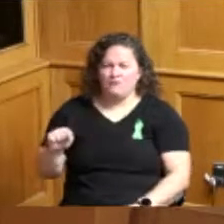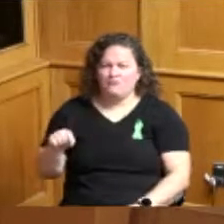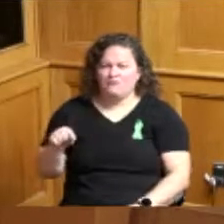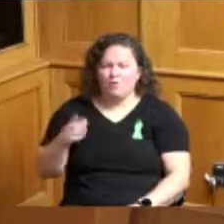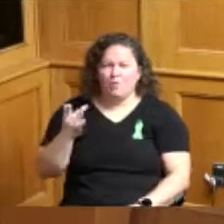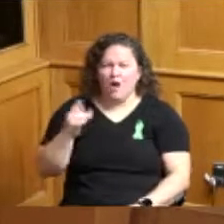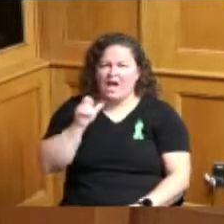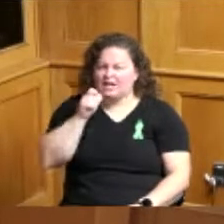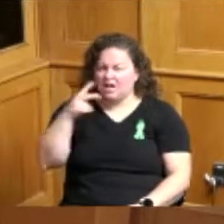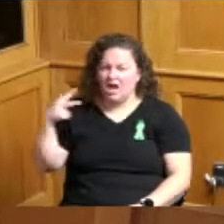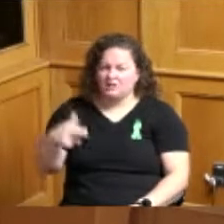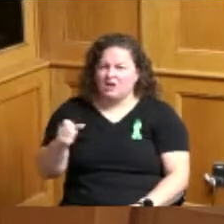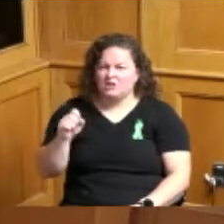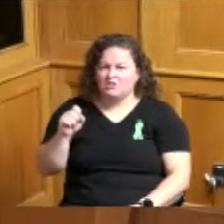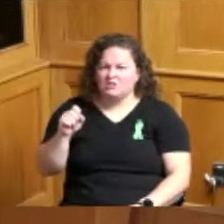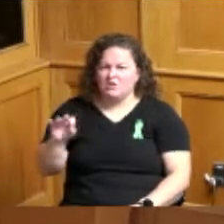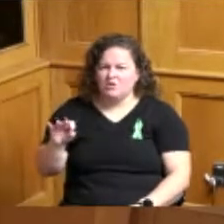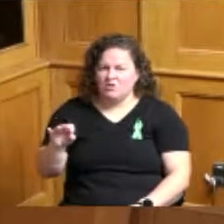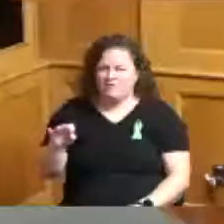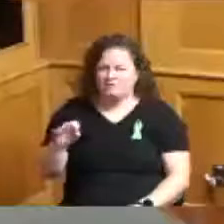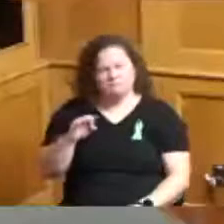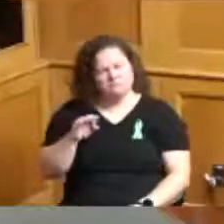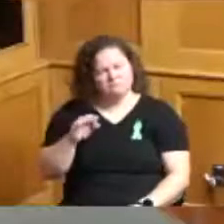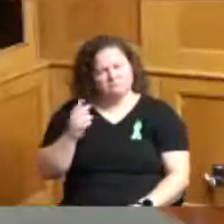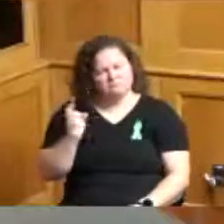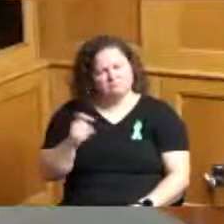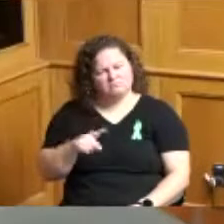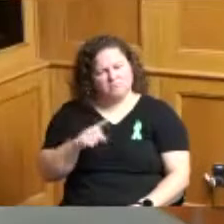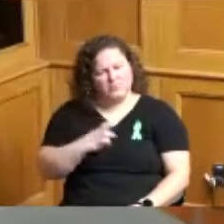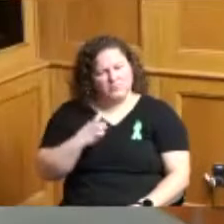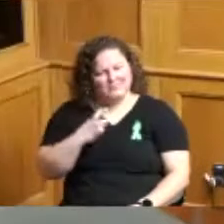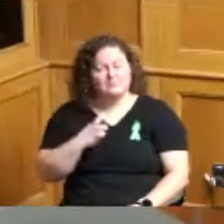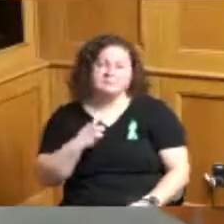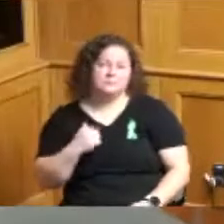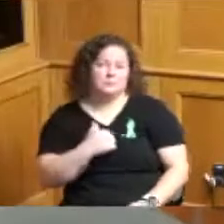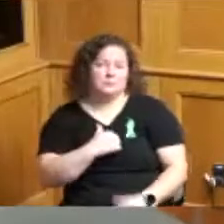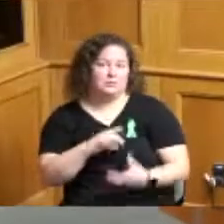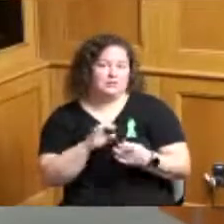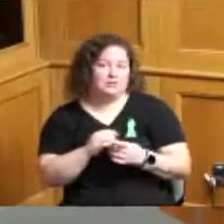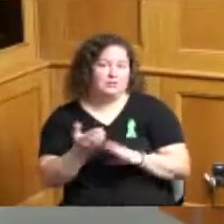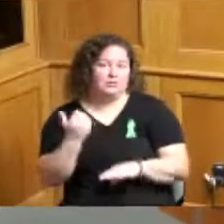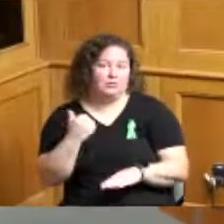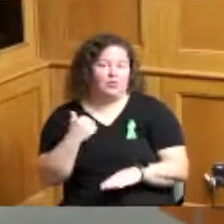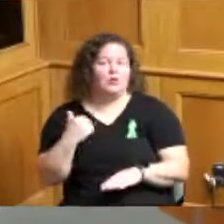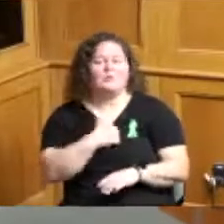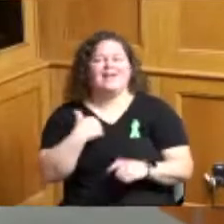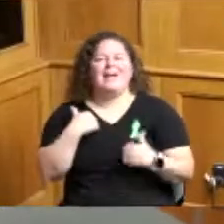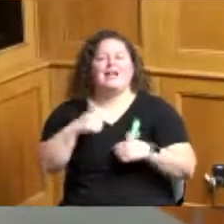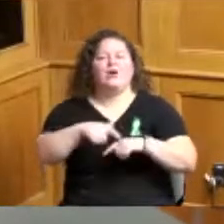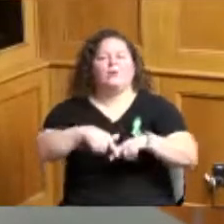reason for that well as you stated earlier there was a moratorium on shutoffs for a period of time